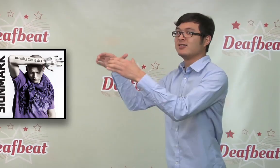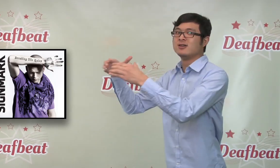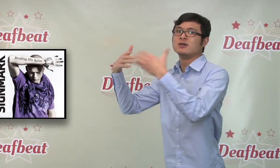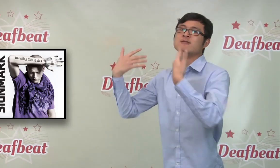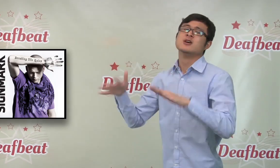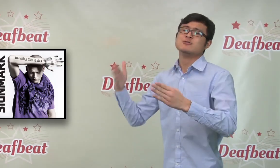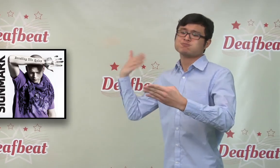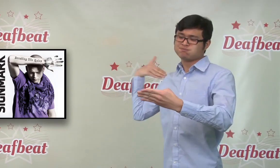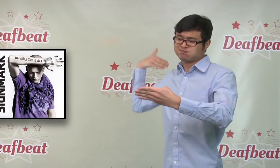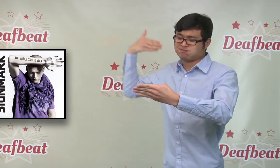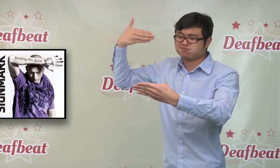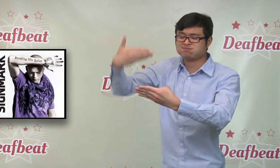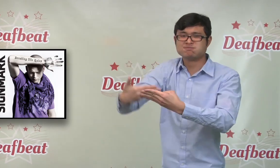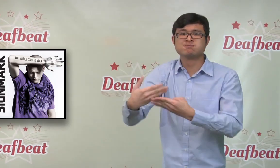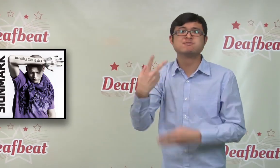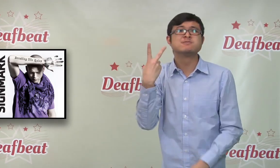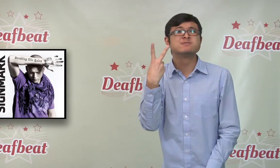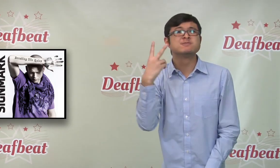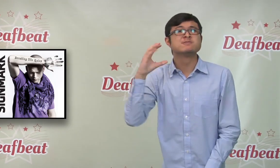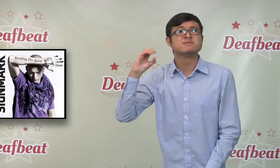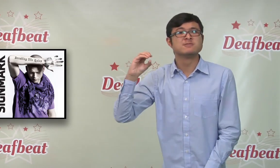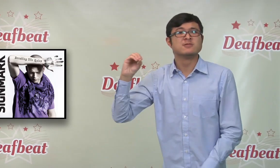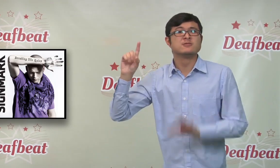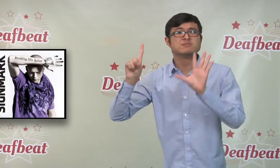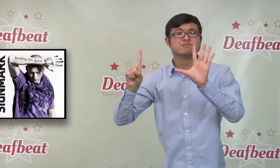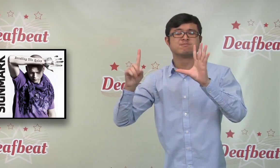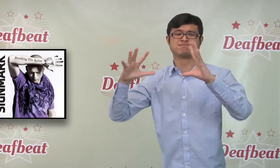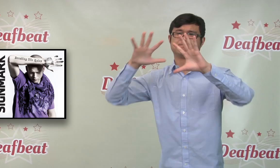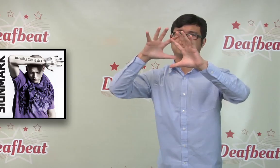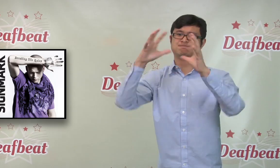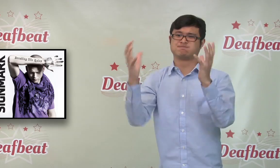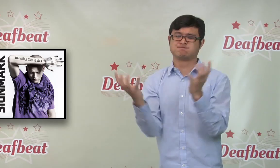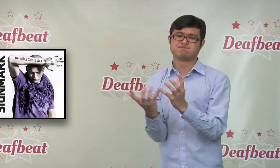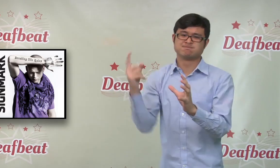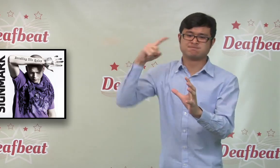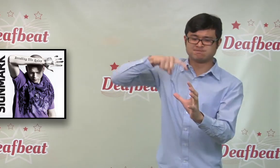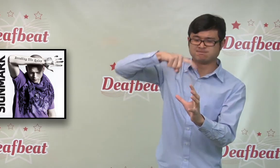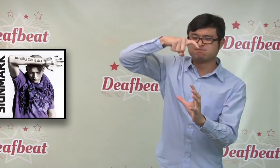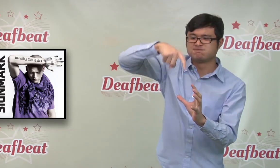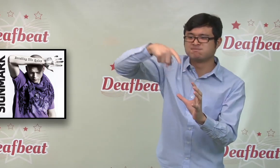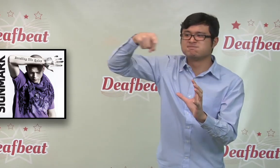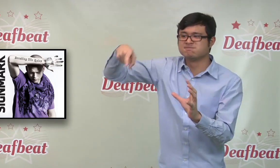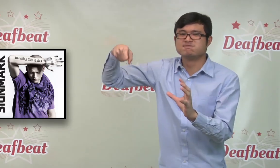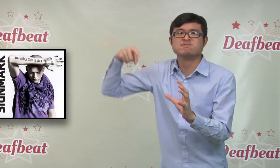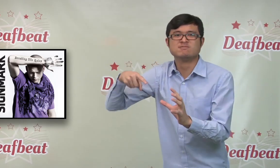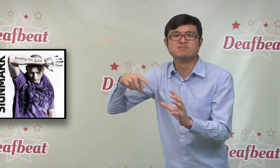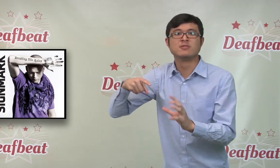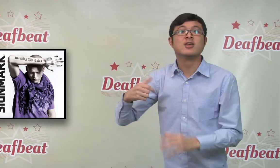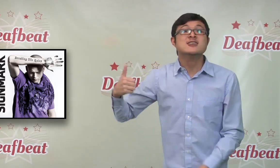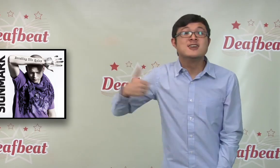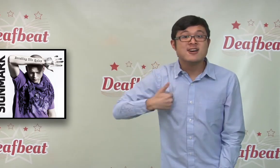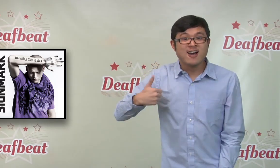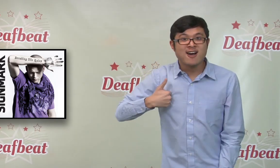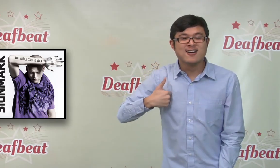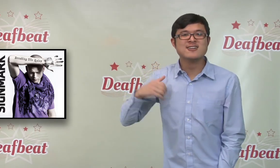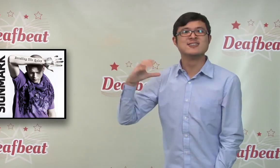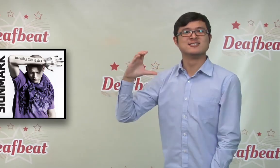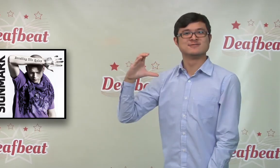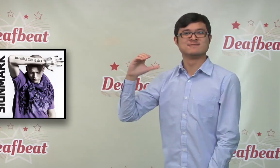2006 across Canada, USA, and Asia and mostly